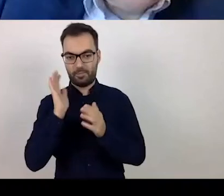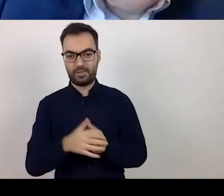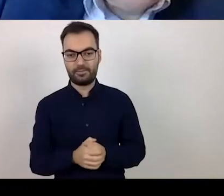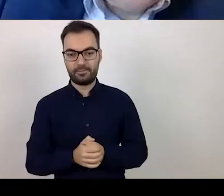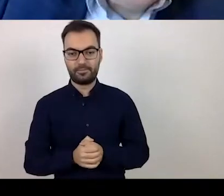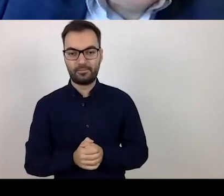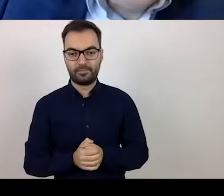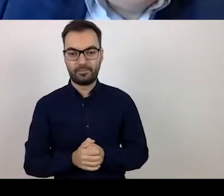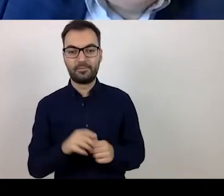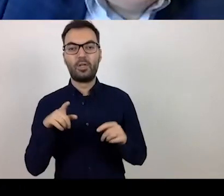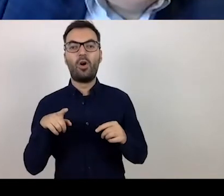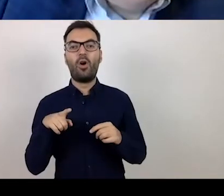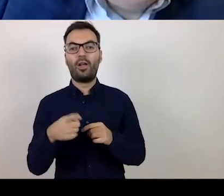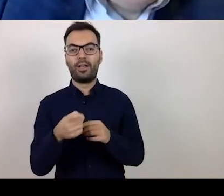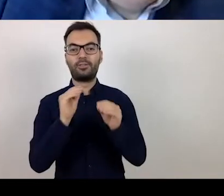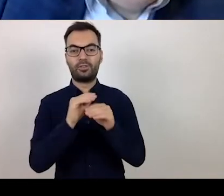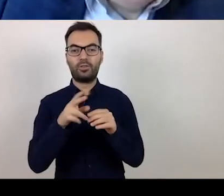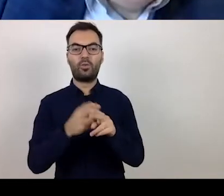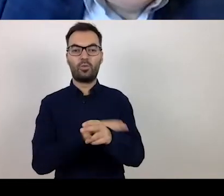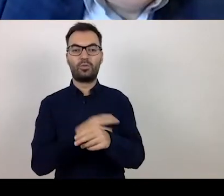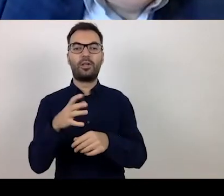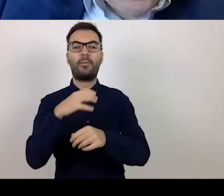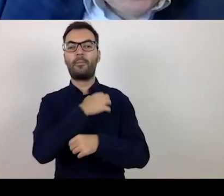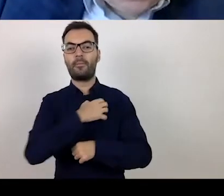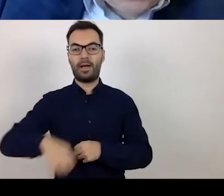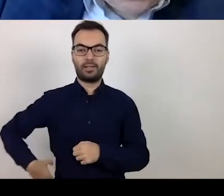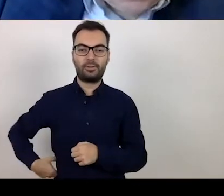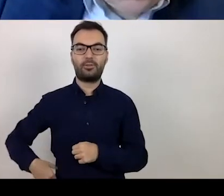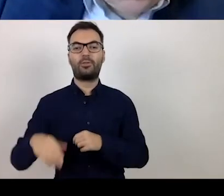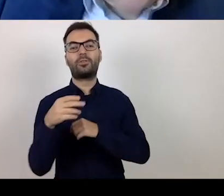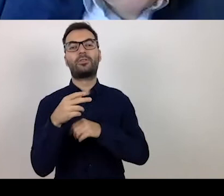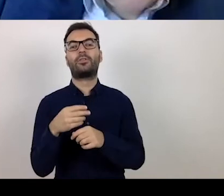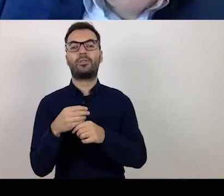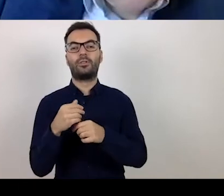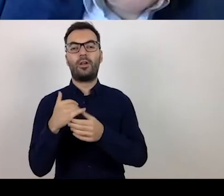This training is organised by the Warmińsko-Mazurskie Voivodeship Marshal's Office.